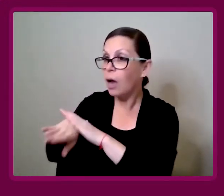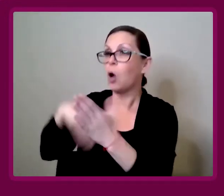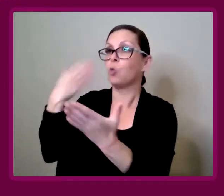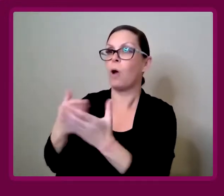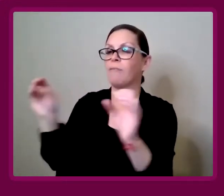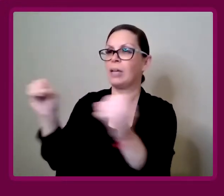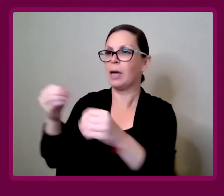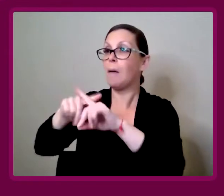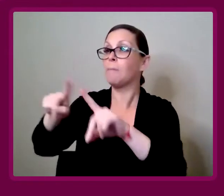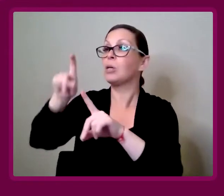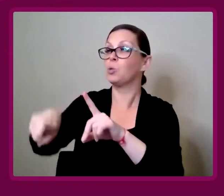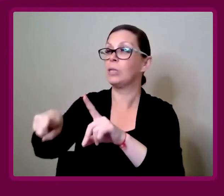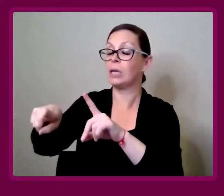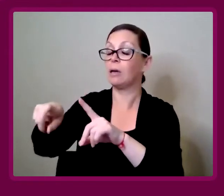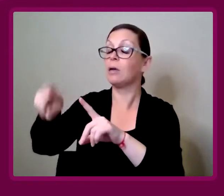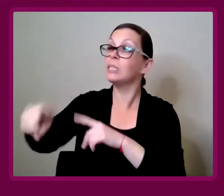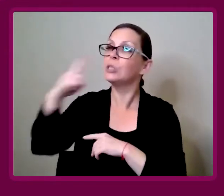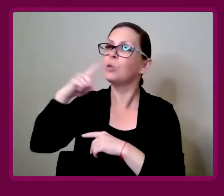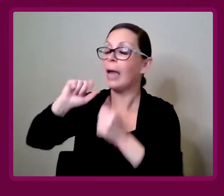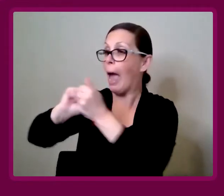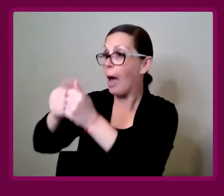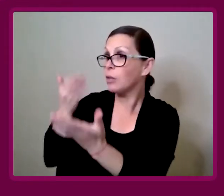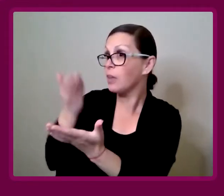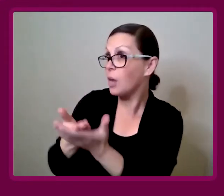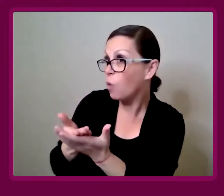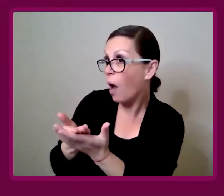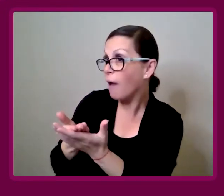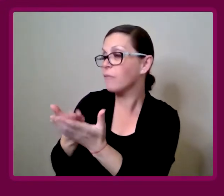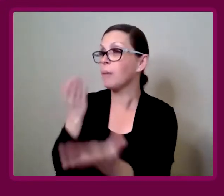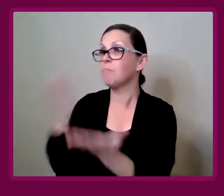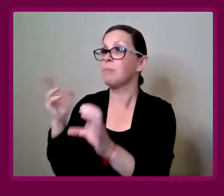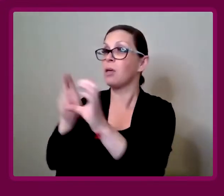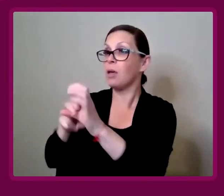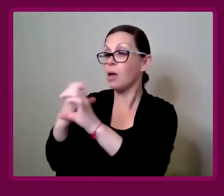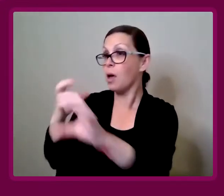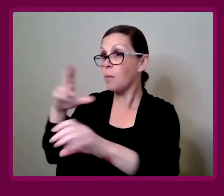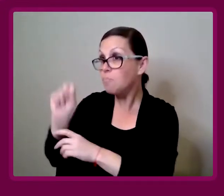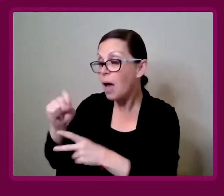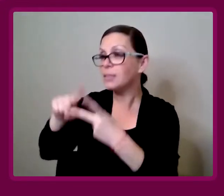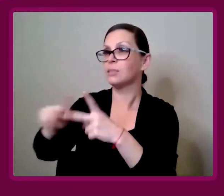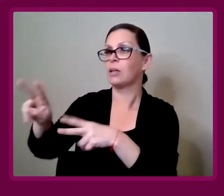But you need to think backwards. How do they get there? Are they on the bus, or the train?